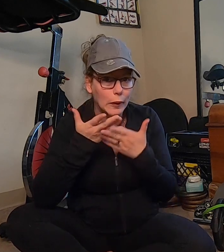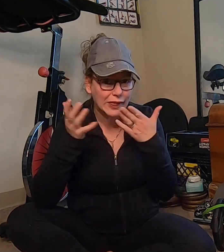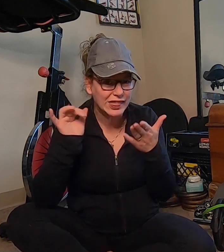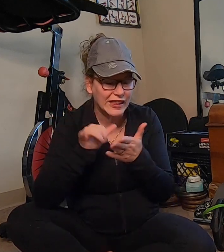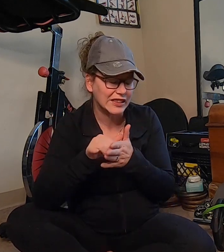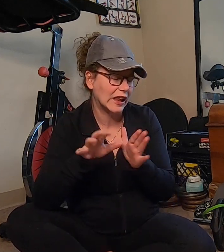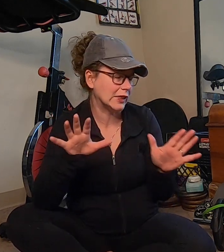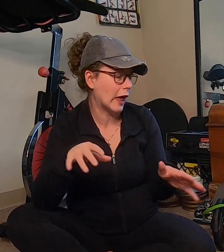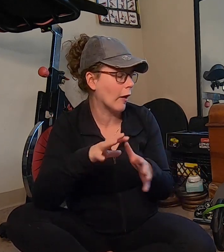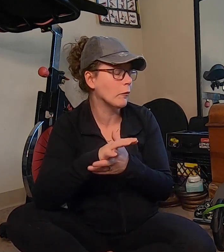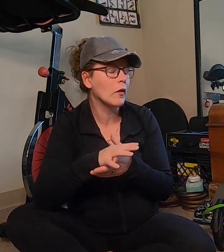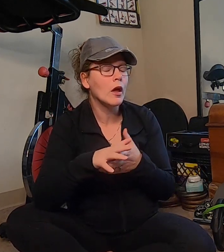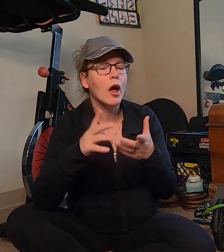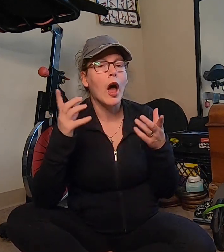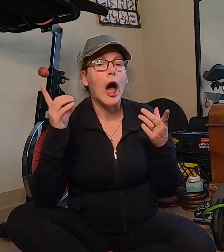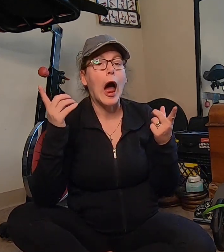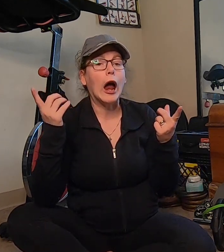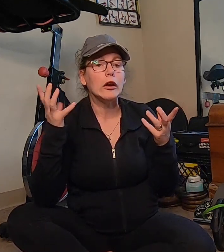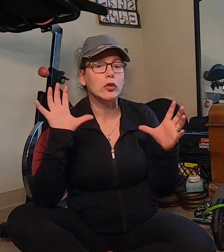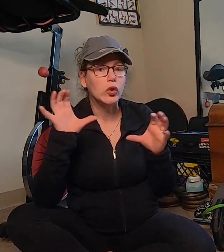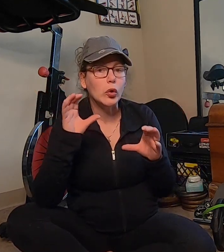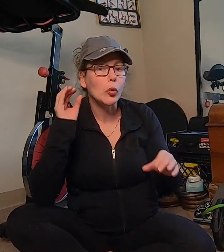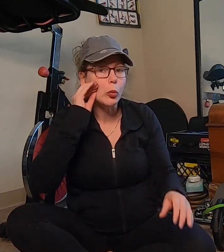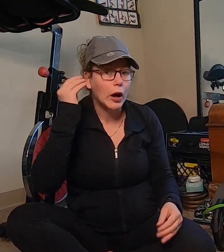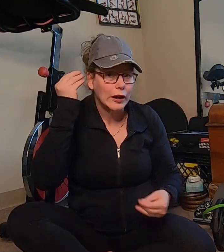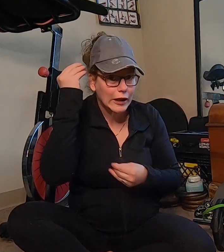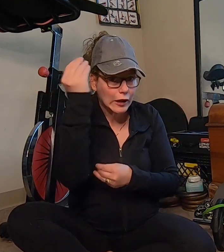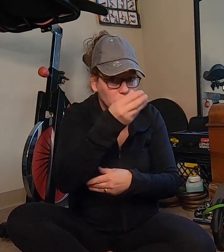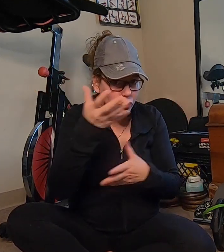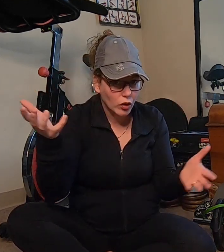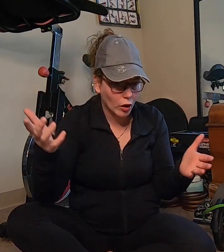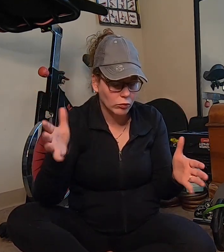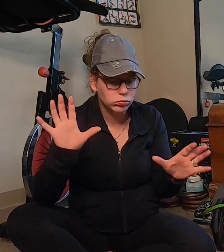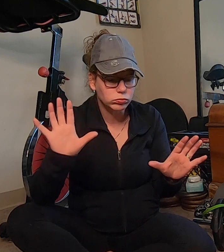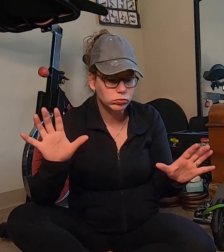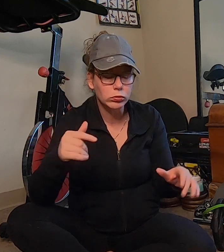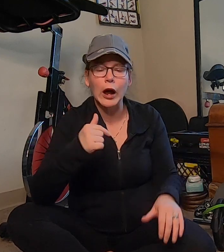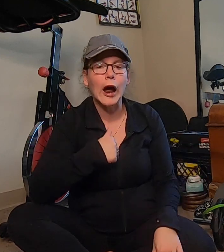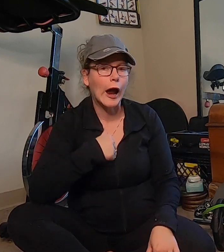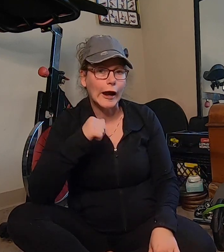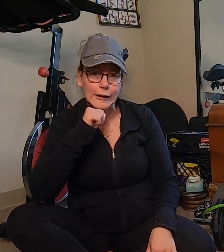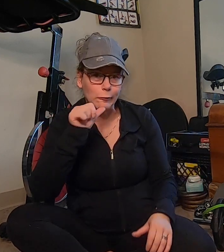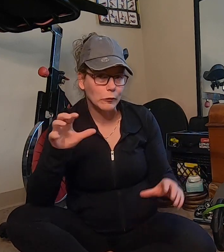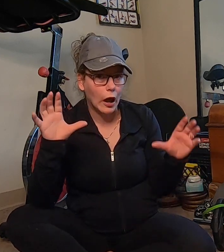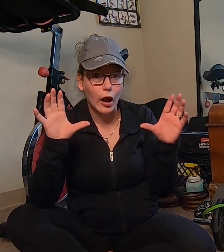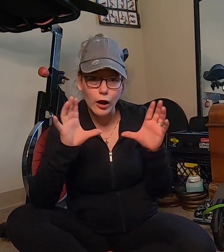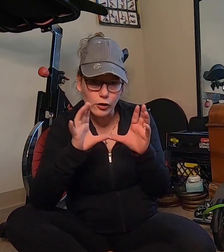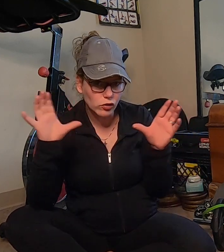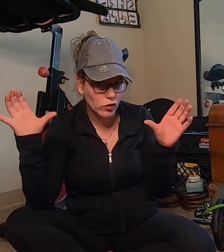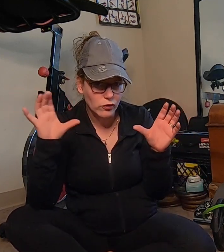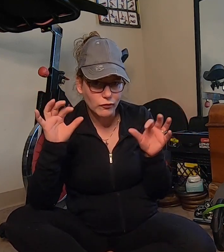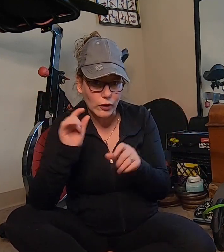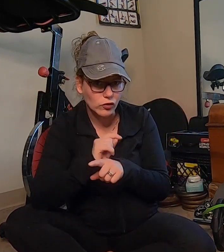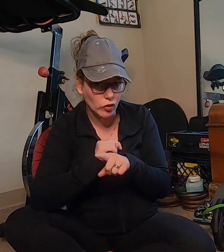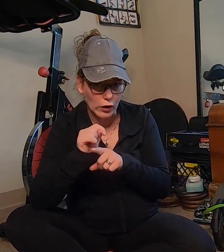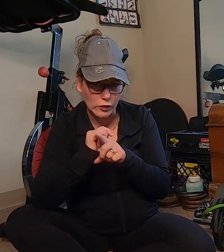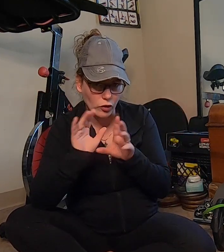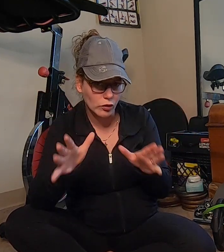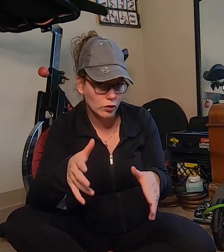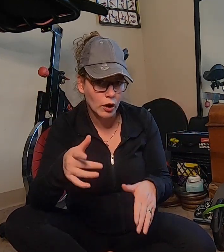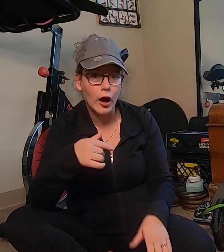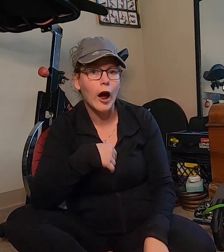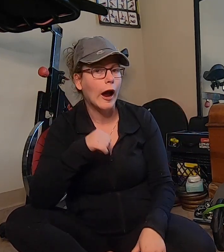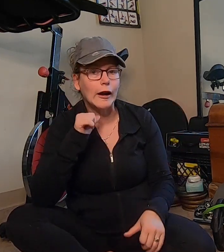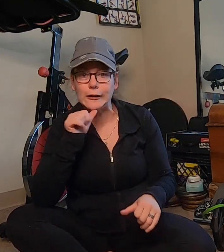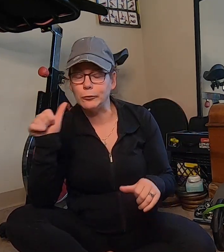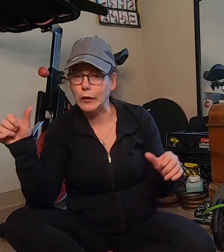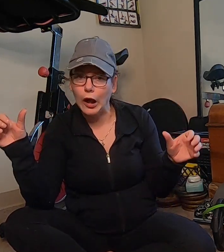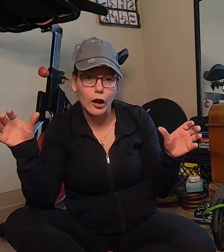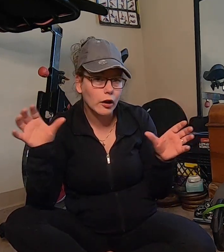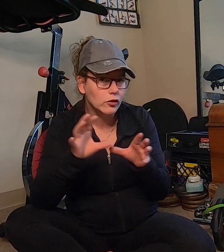home and things like that I do want to let you know I am not it's certified trainer I am not